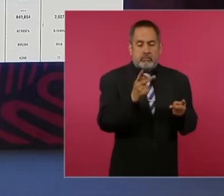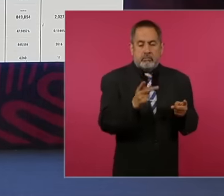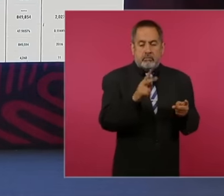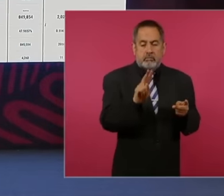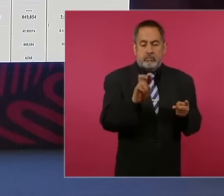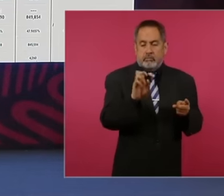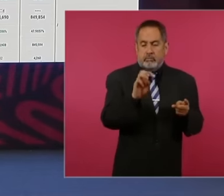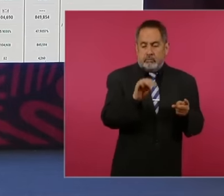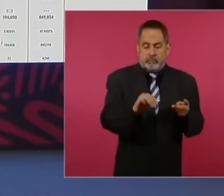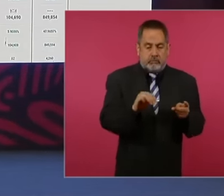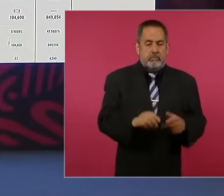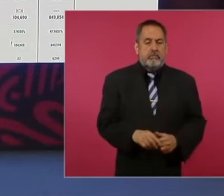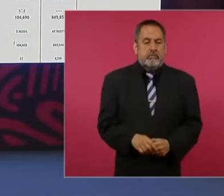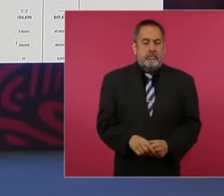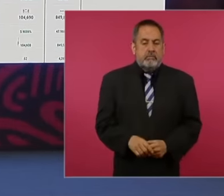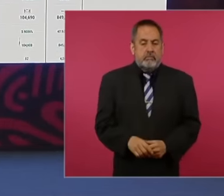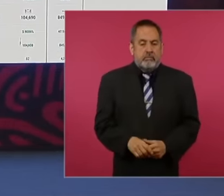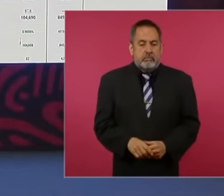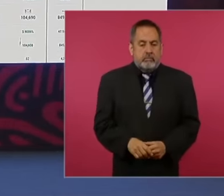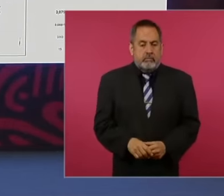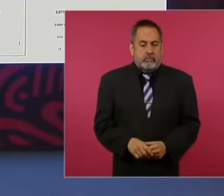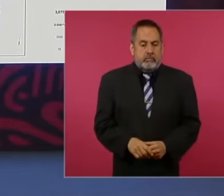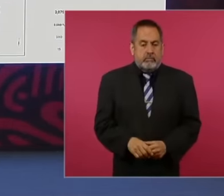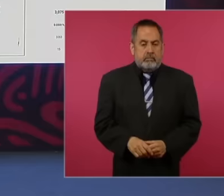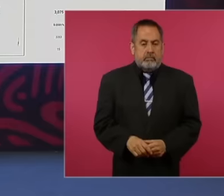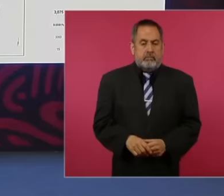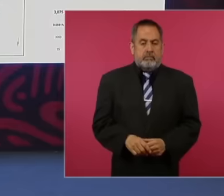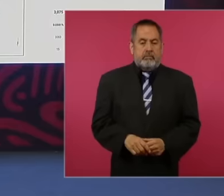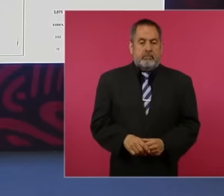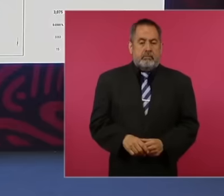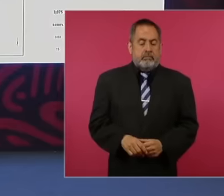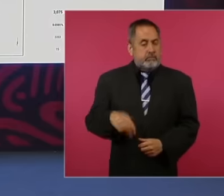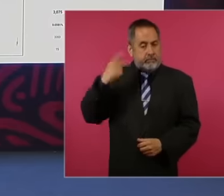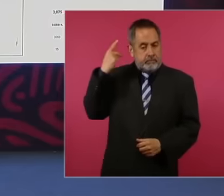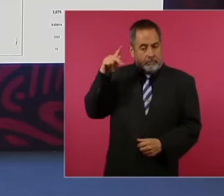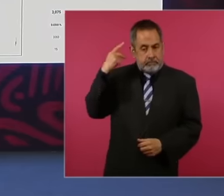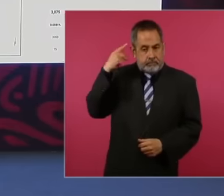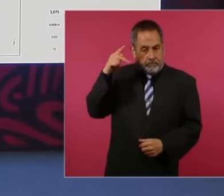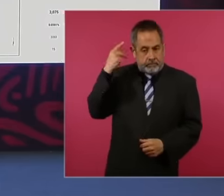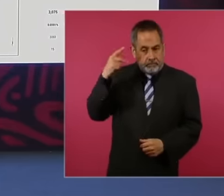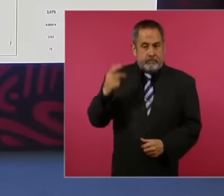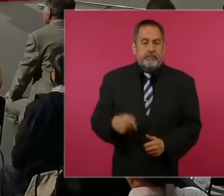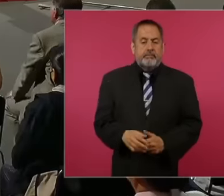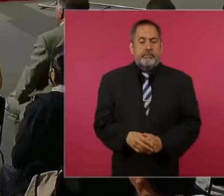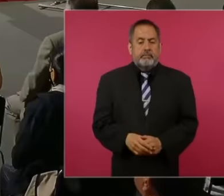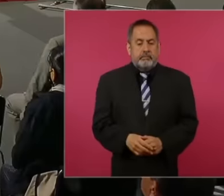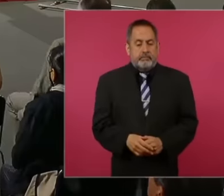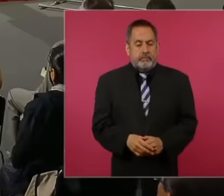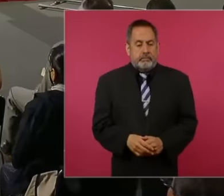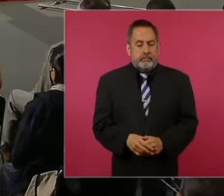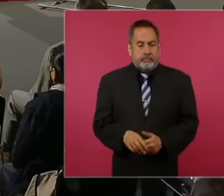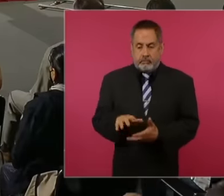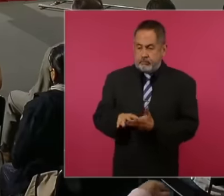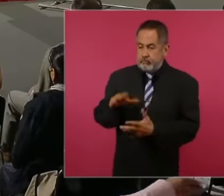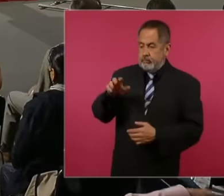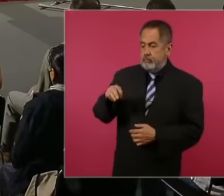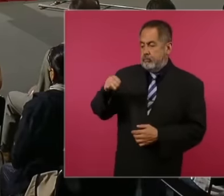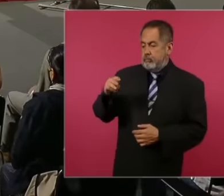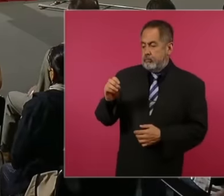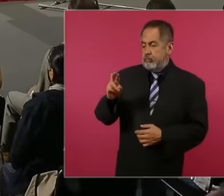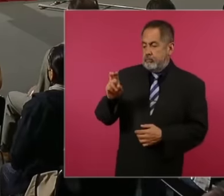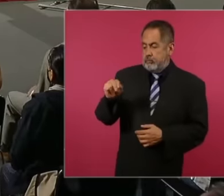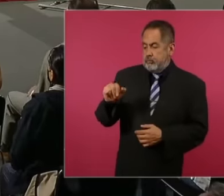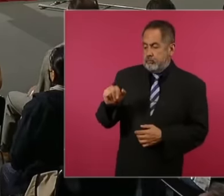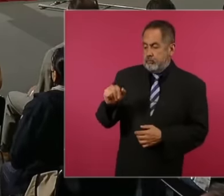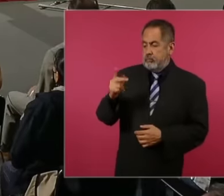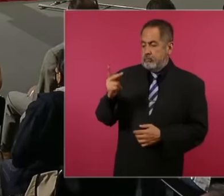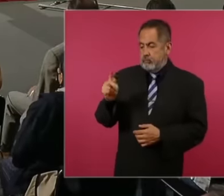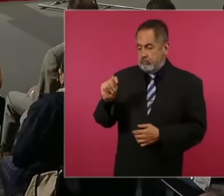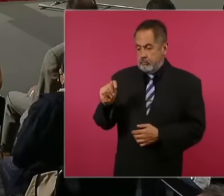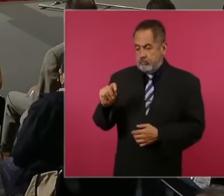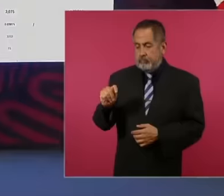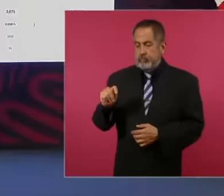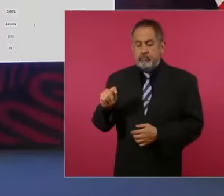Puebla by a brown majority [ __ ] green and first minority ppri